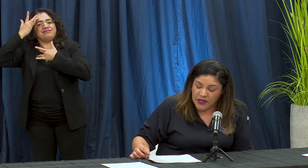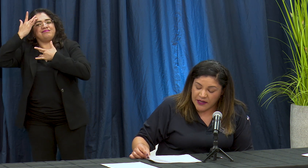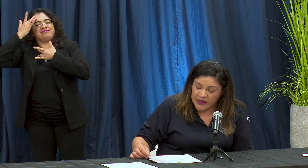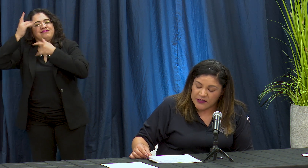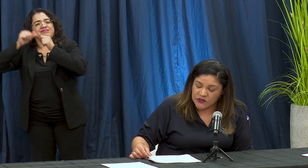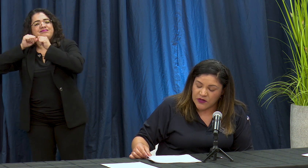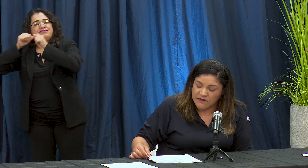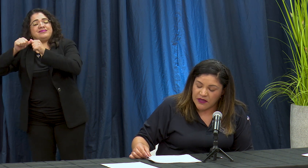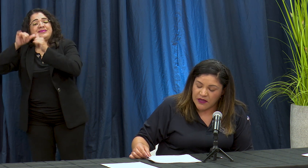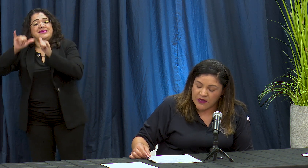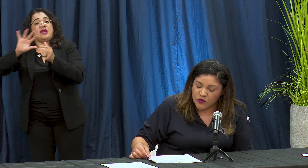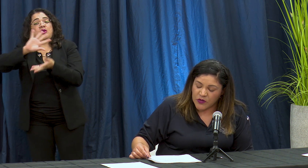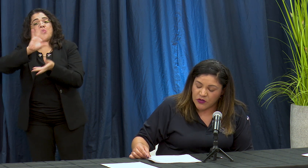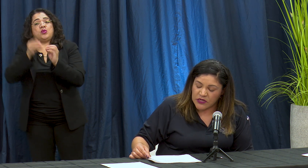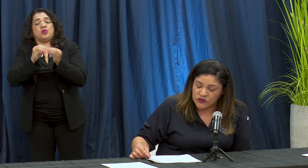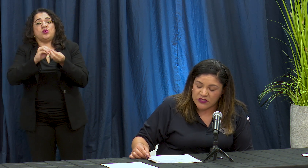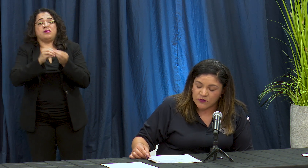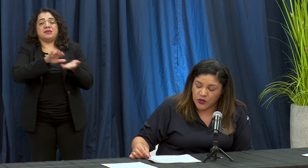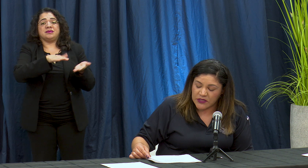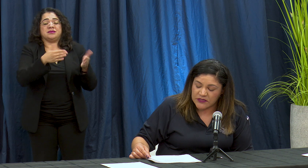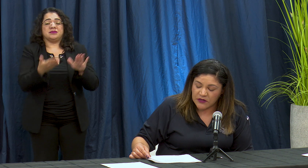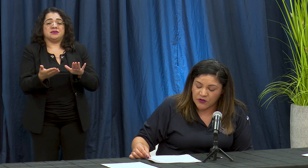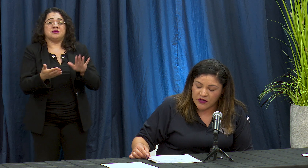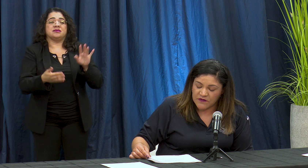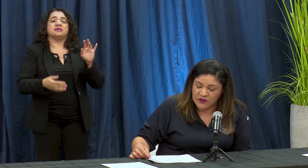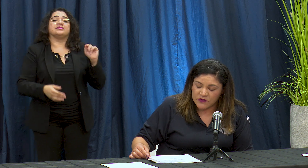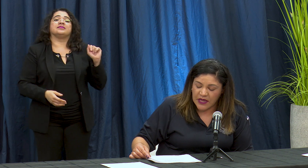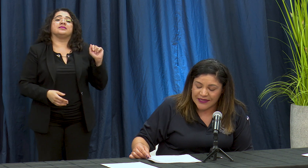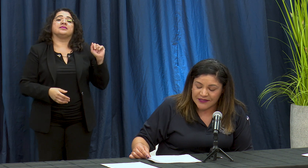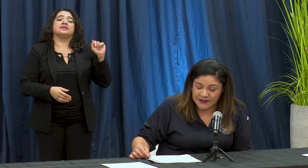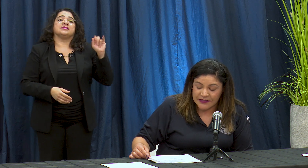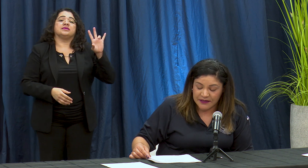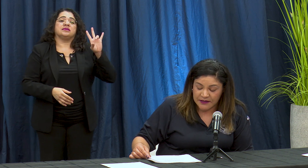esto le ba an numero de nuestras muerte ZL coronavirus a setenta